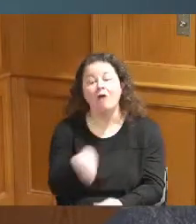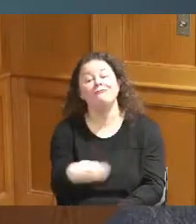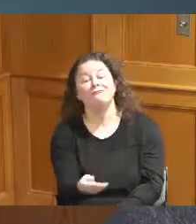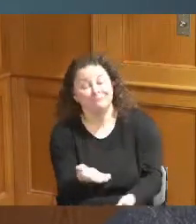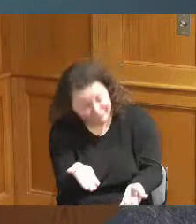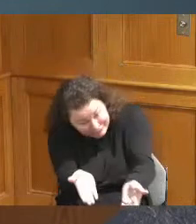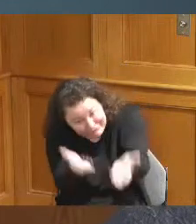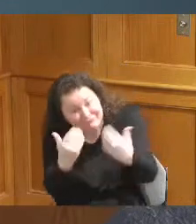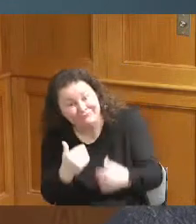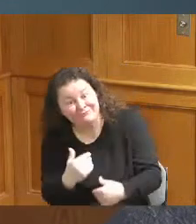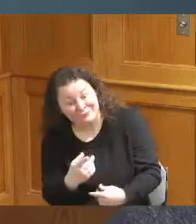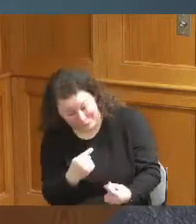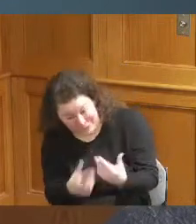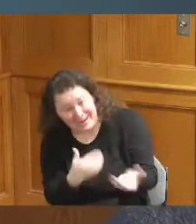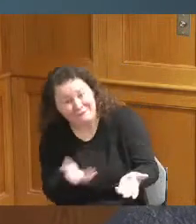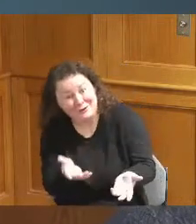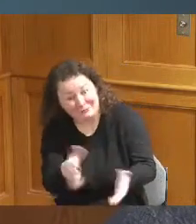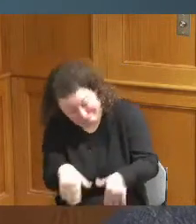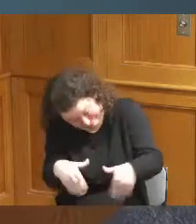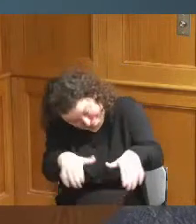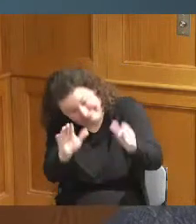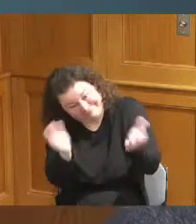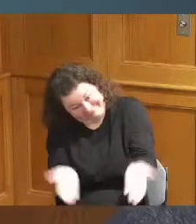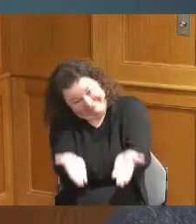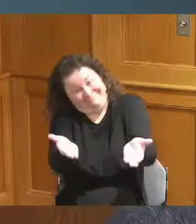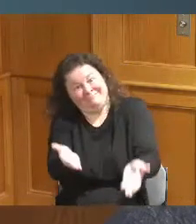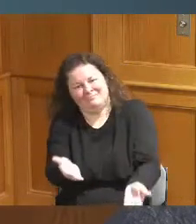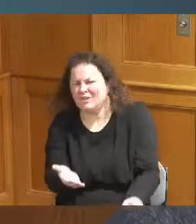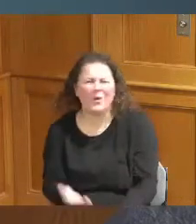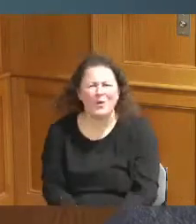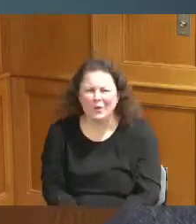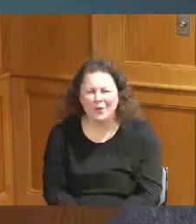I am aggressive I don't want to speak for my other two colleagues but I'll say